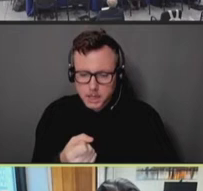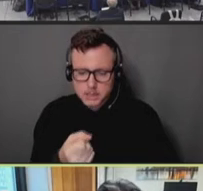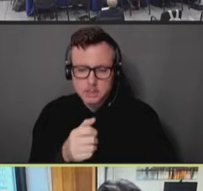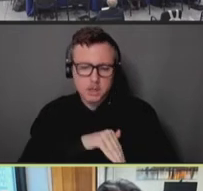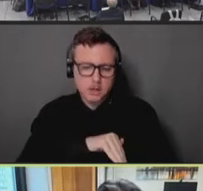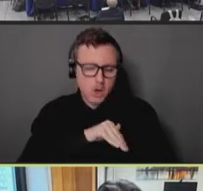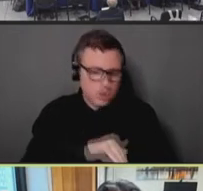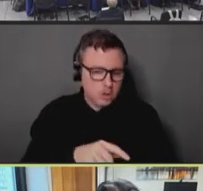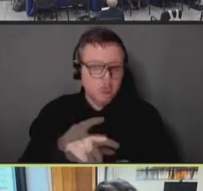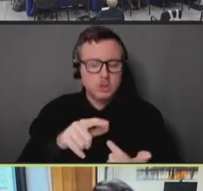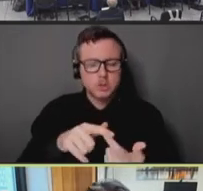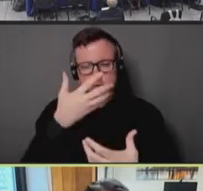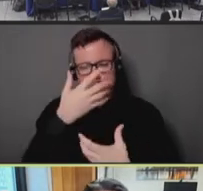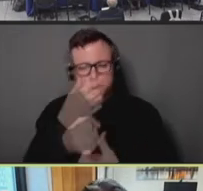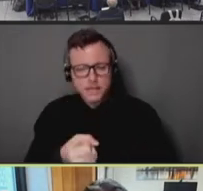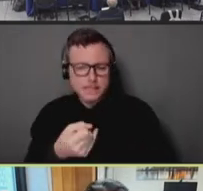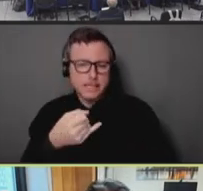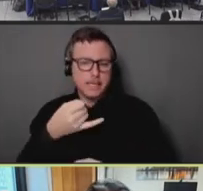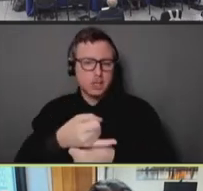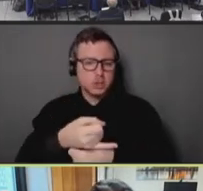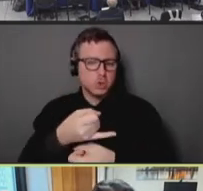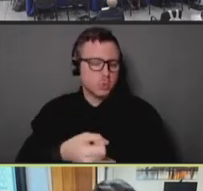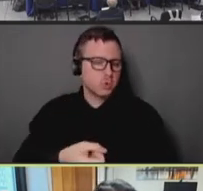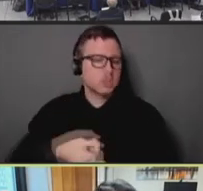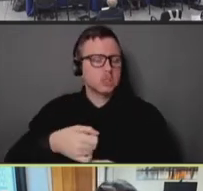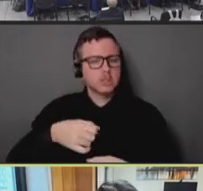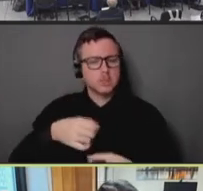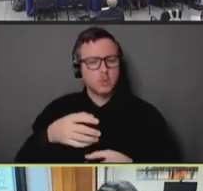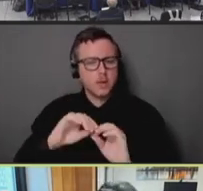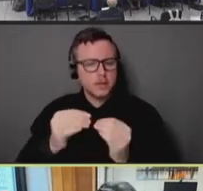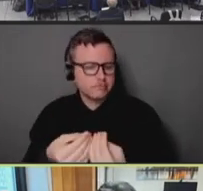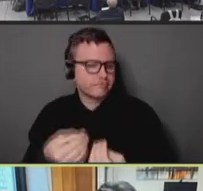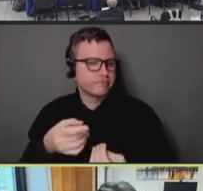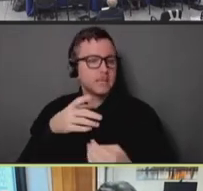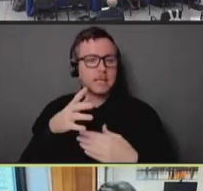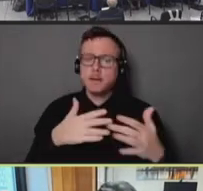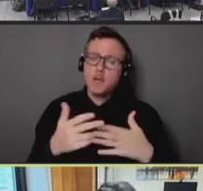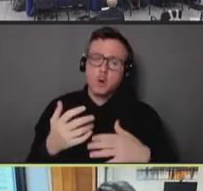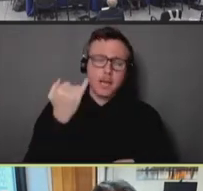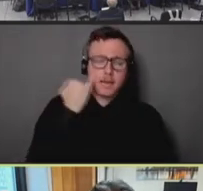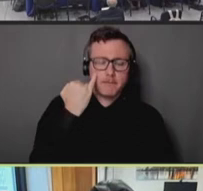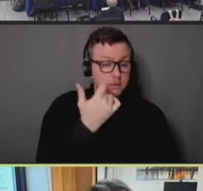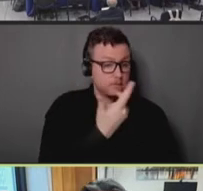institutions that we could lean into, whether it was for vaccinations specifically, but also for